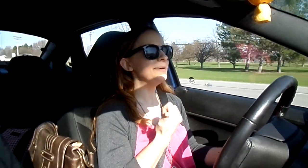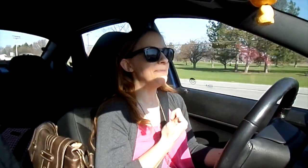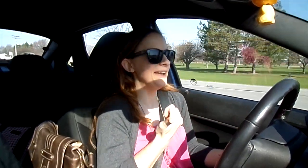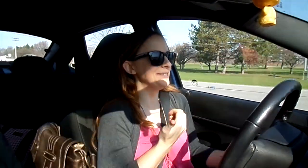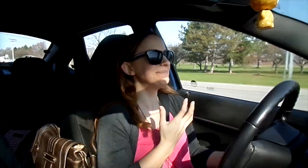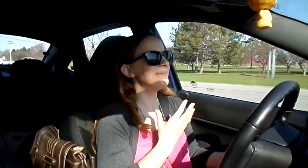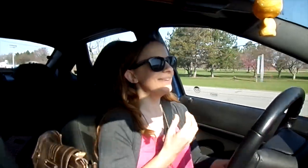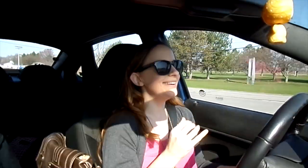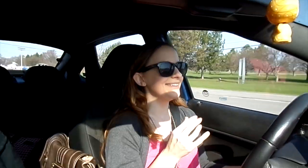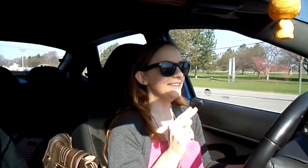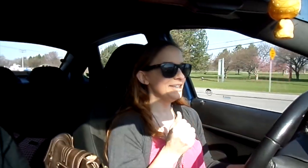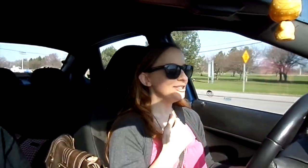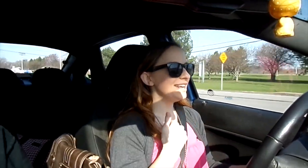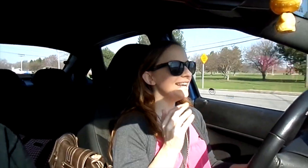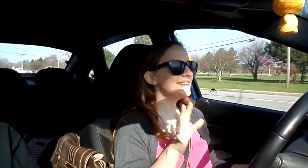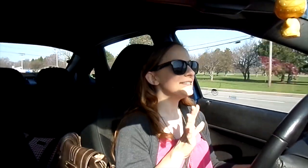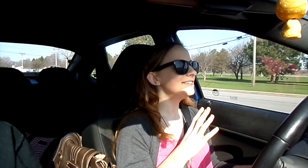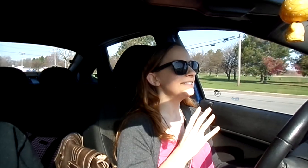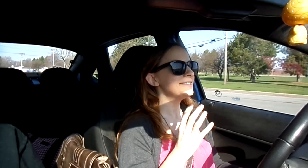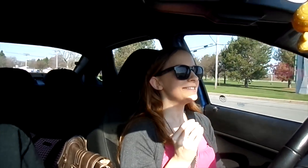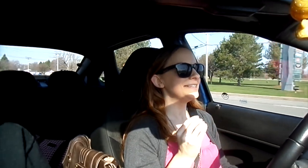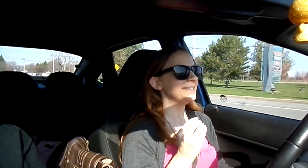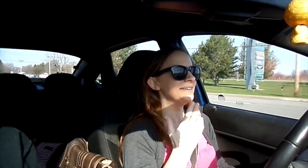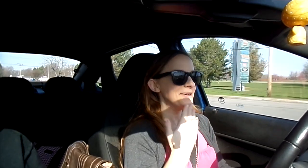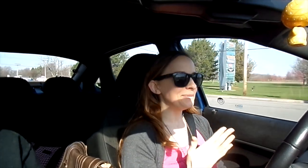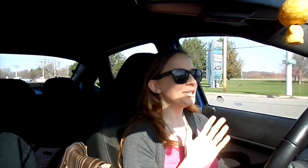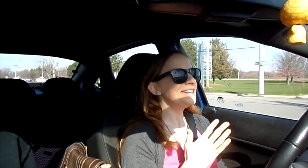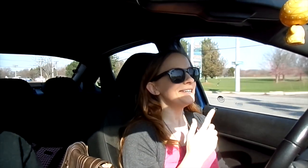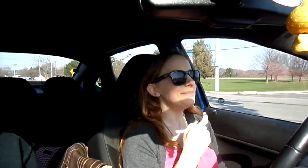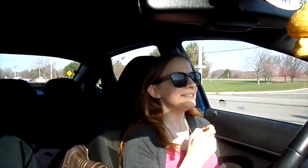my passport and Jenna has hers and we're